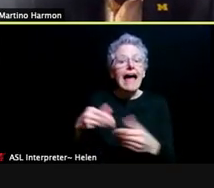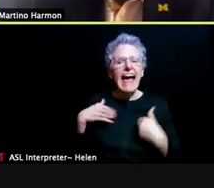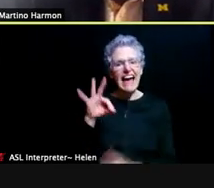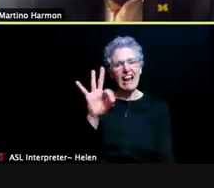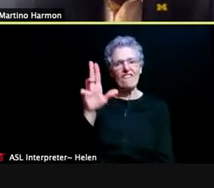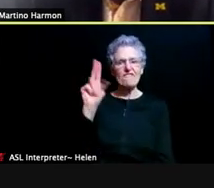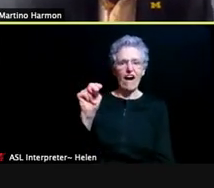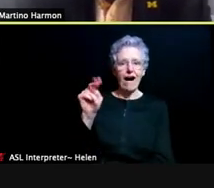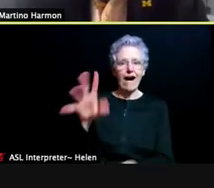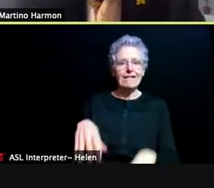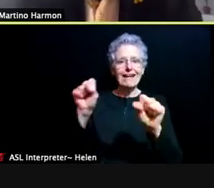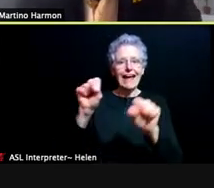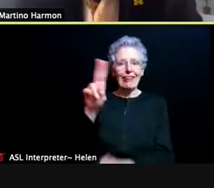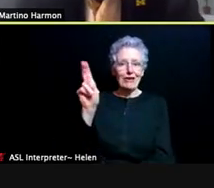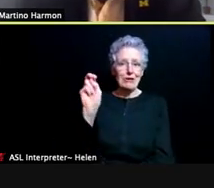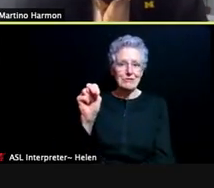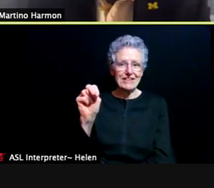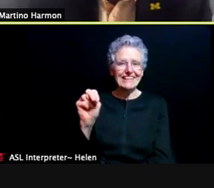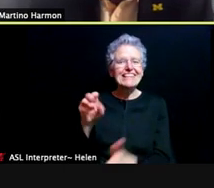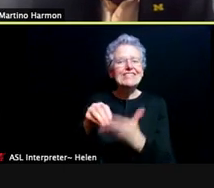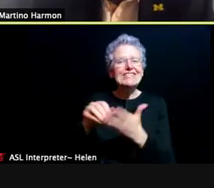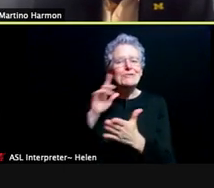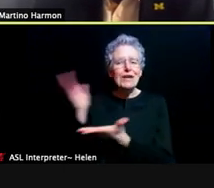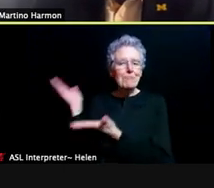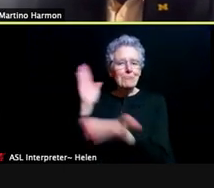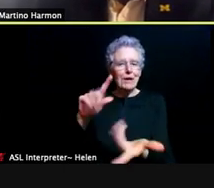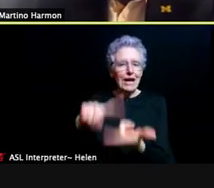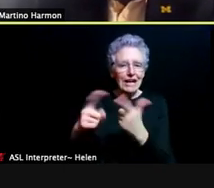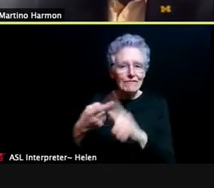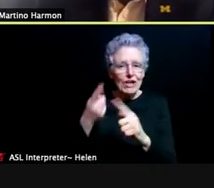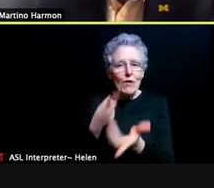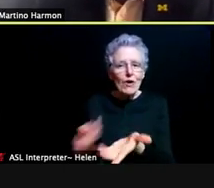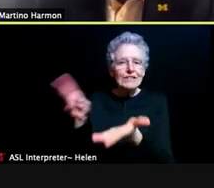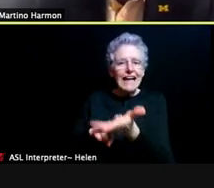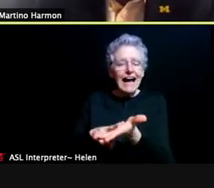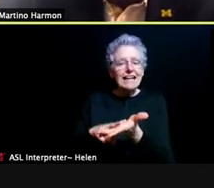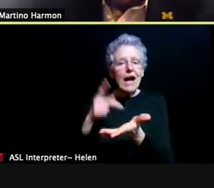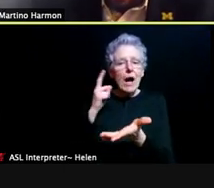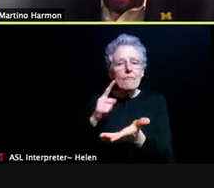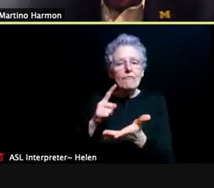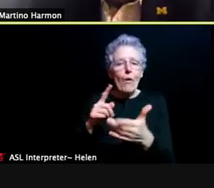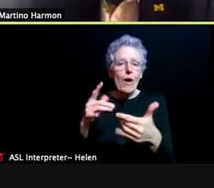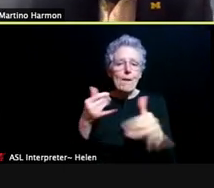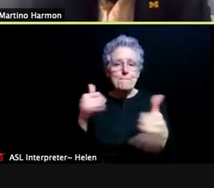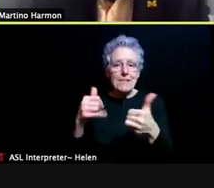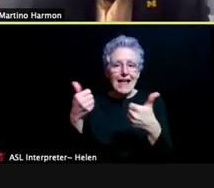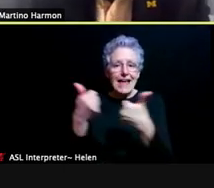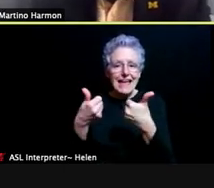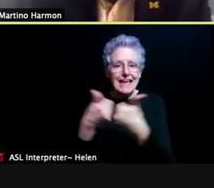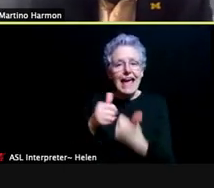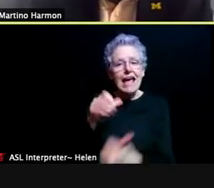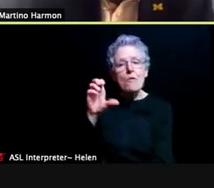could bring their friends to sign up for rounds of Corn Hole, Giant Jenga, Giant Connect 4,